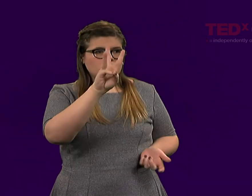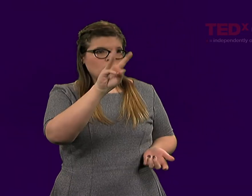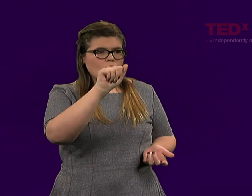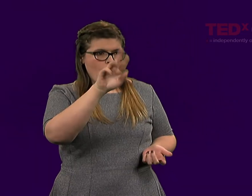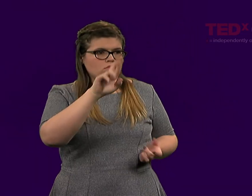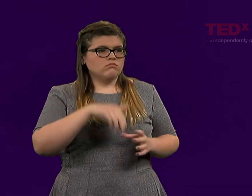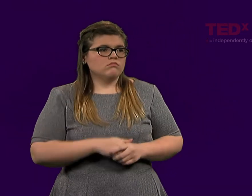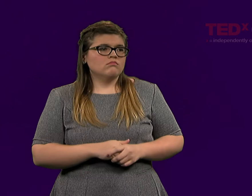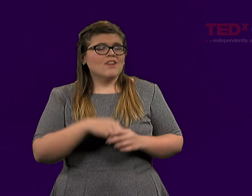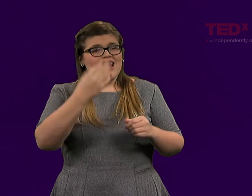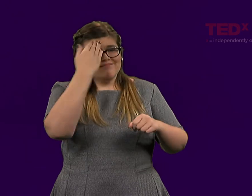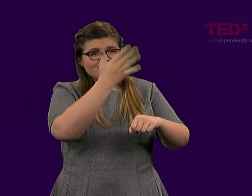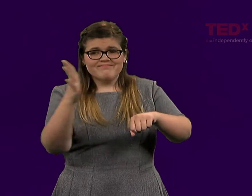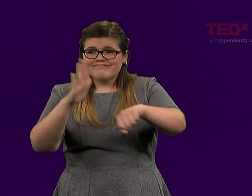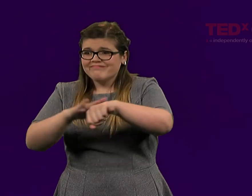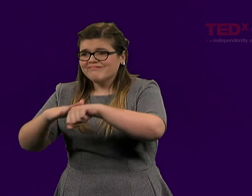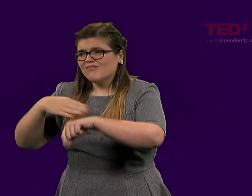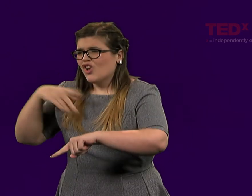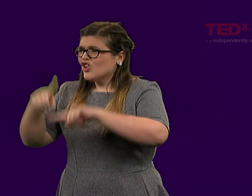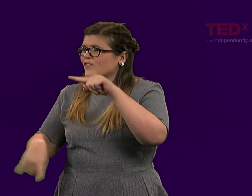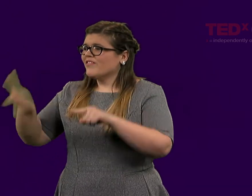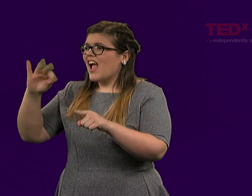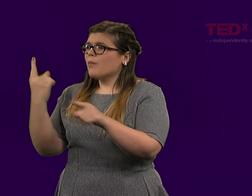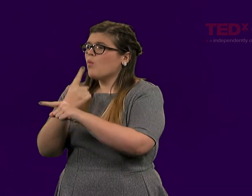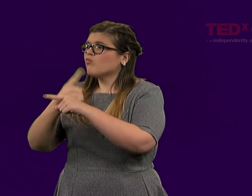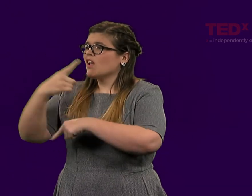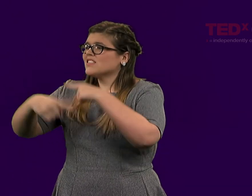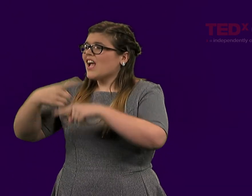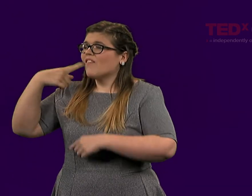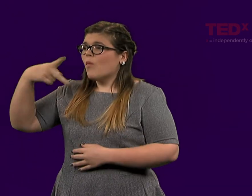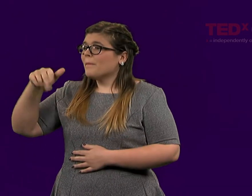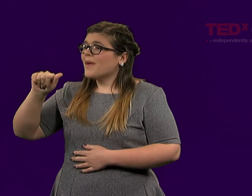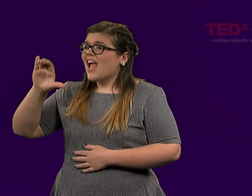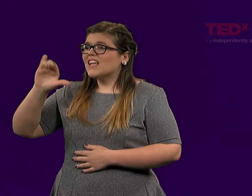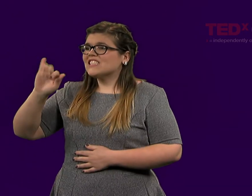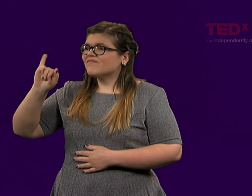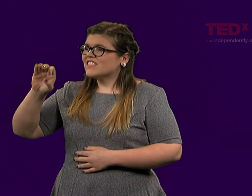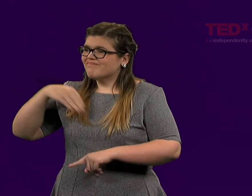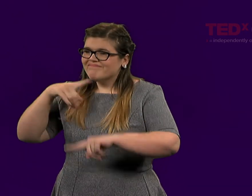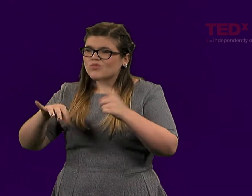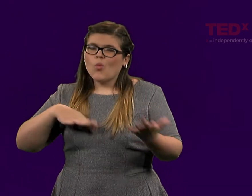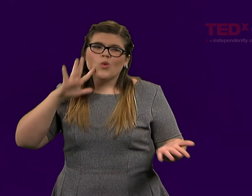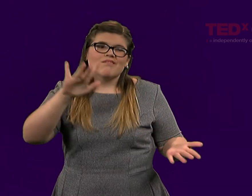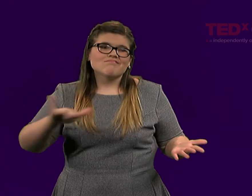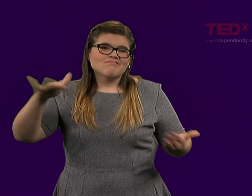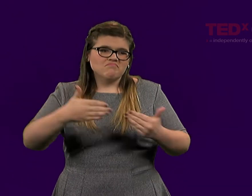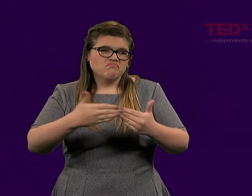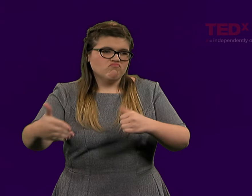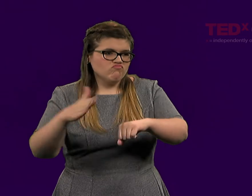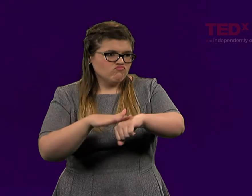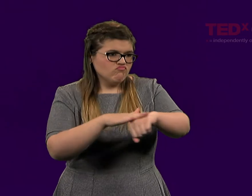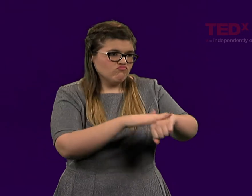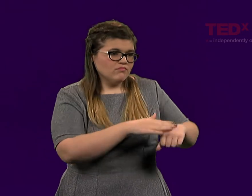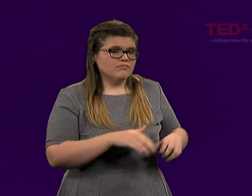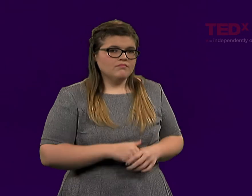I want to talk about war. I couldn't find an appropriate sign for pacifism, so I will be finger spelling it